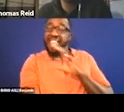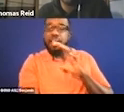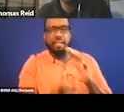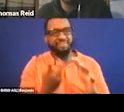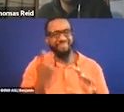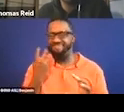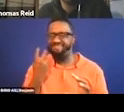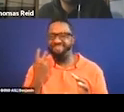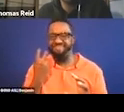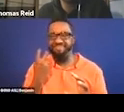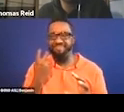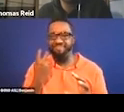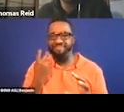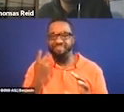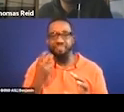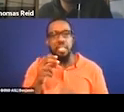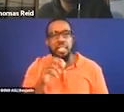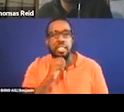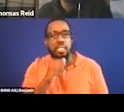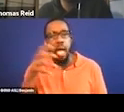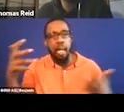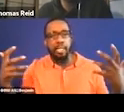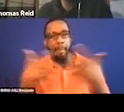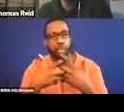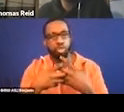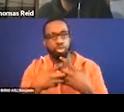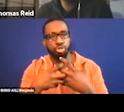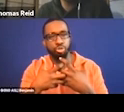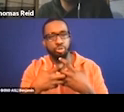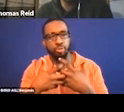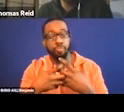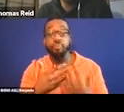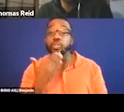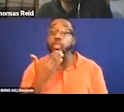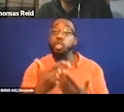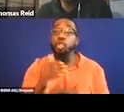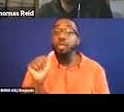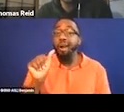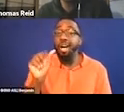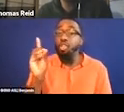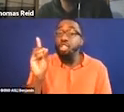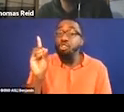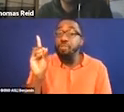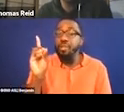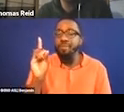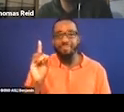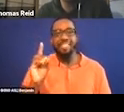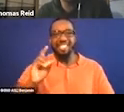Right? Good audio description needs the time to provide information.